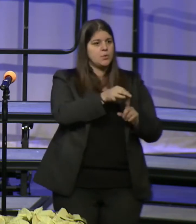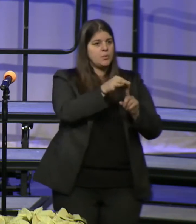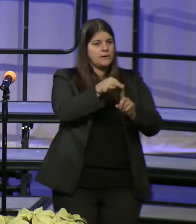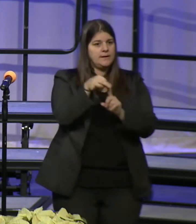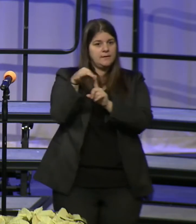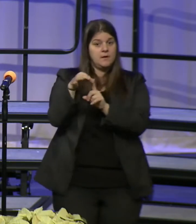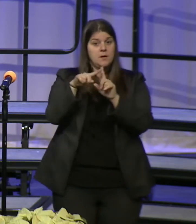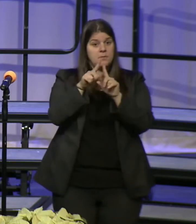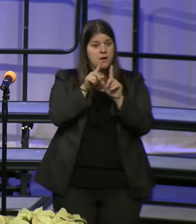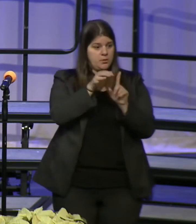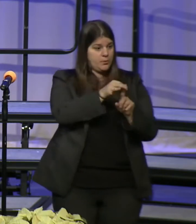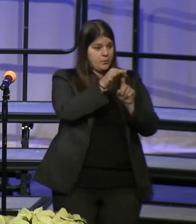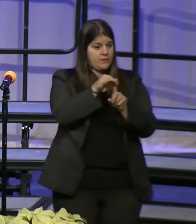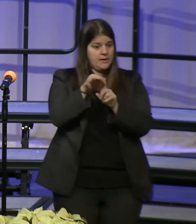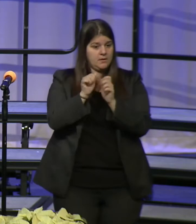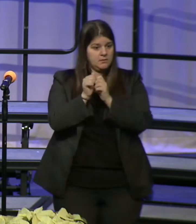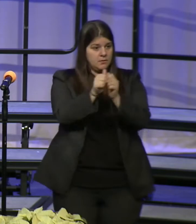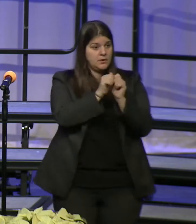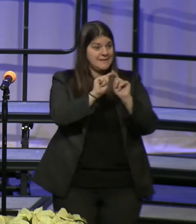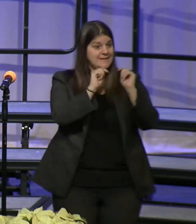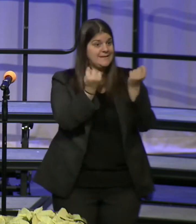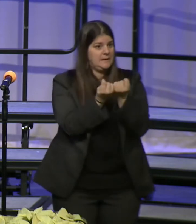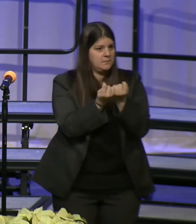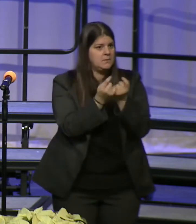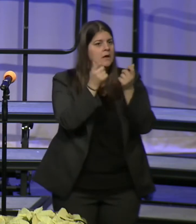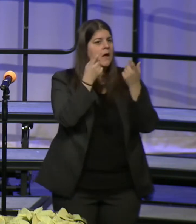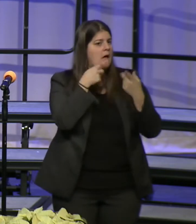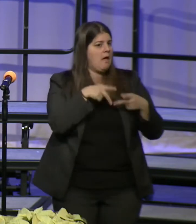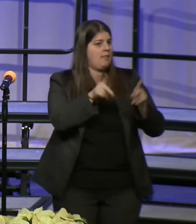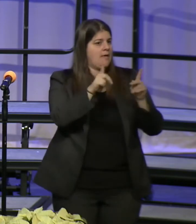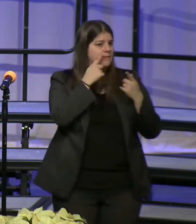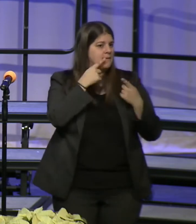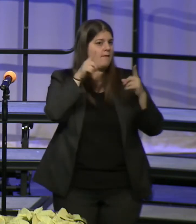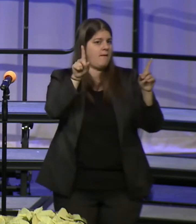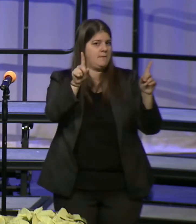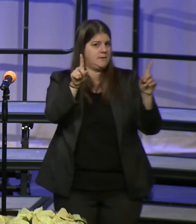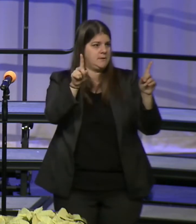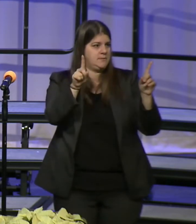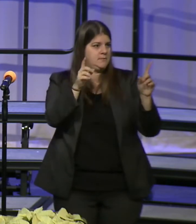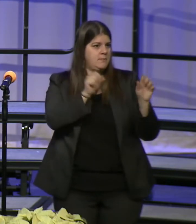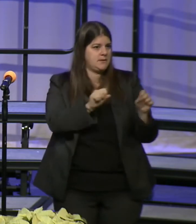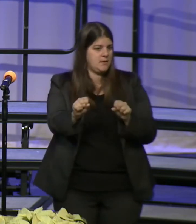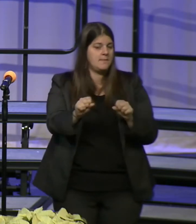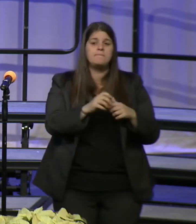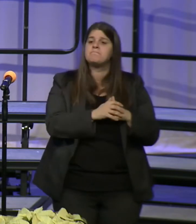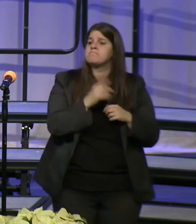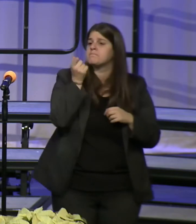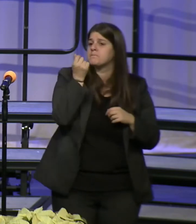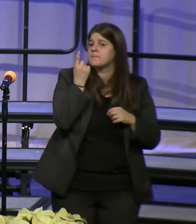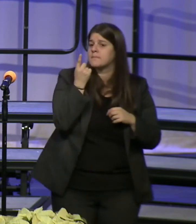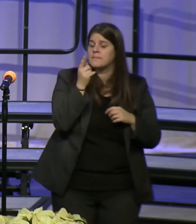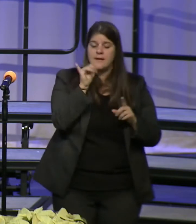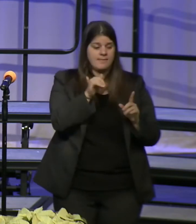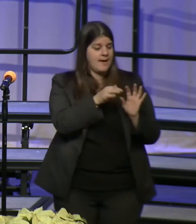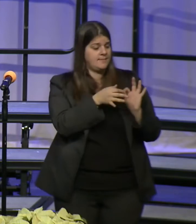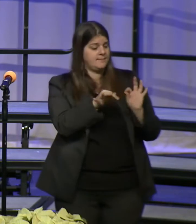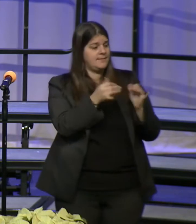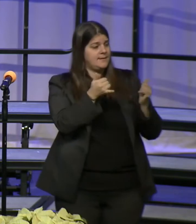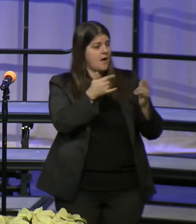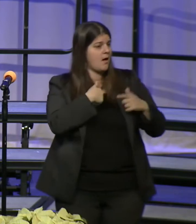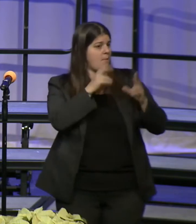for accomplishments not possible by any one of us." With that said it gives me great pleasure to